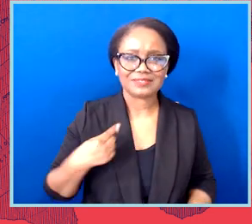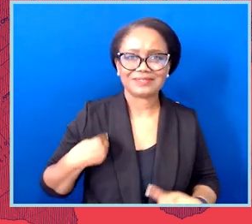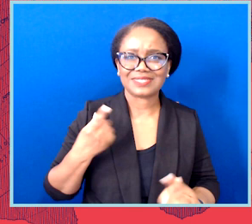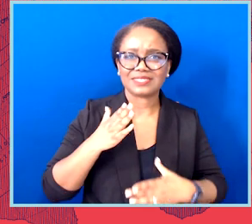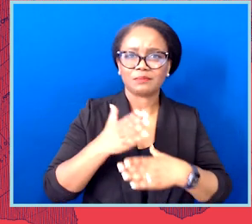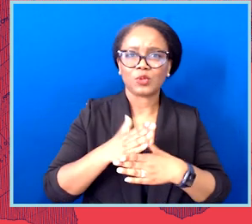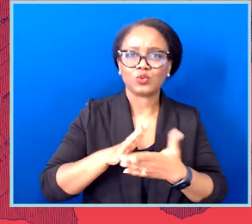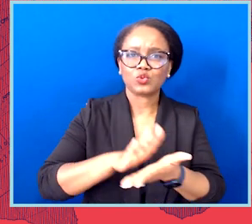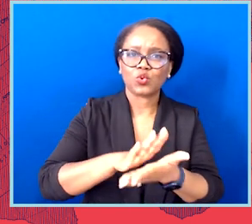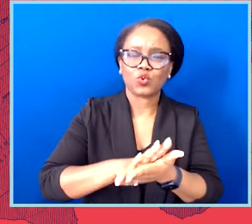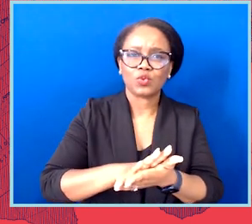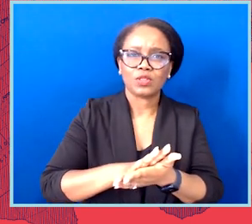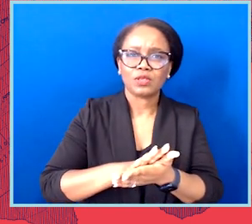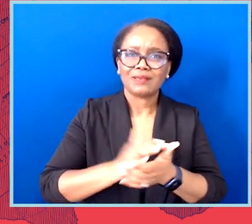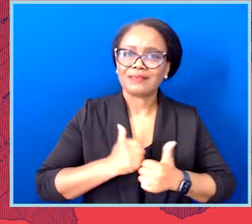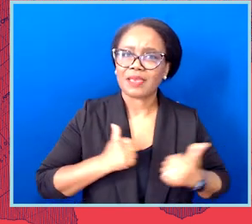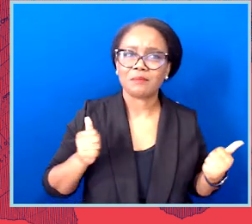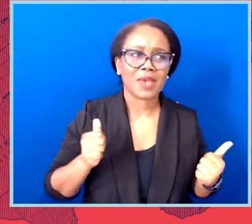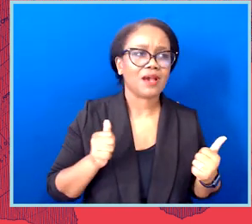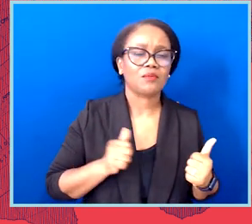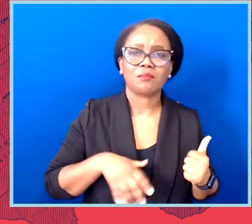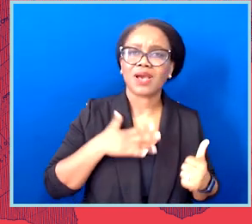I've been wrestling, I did marching band.